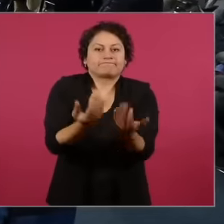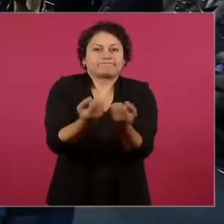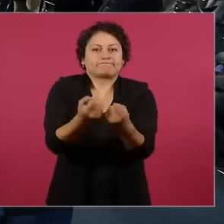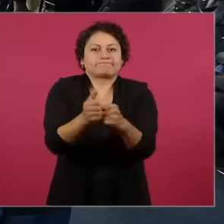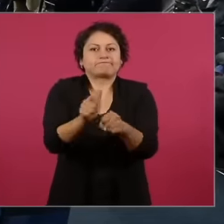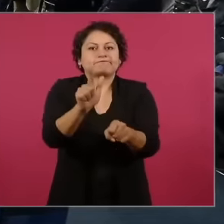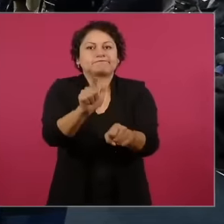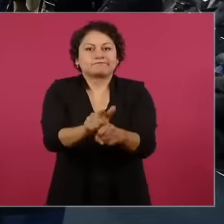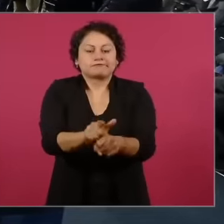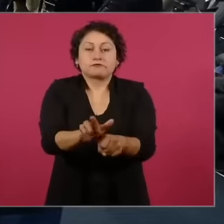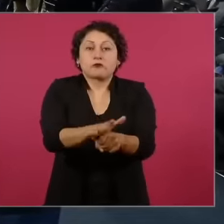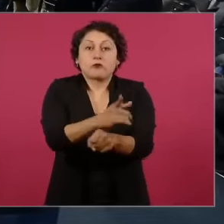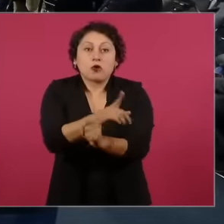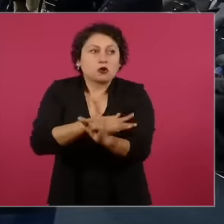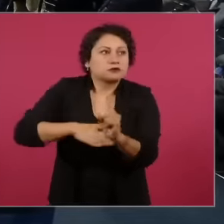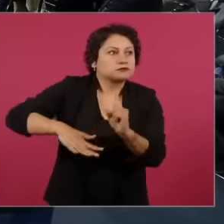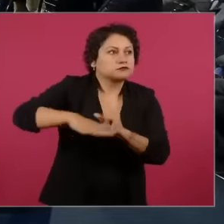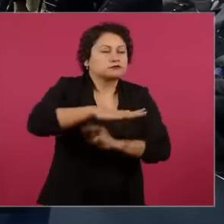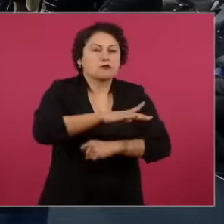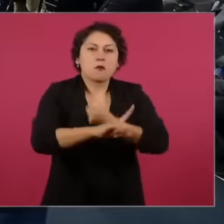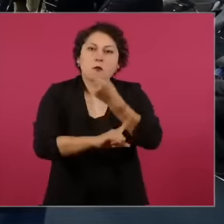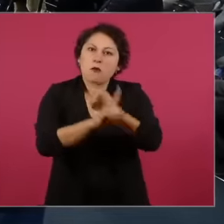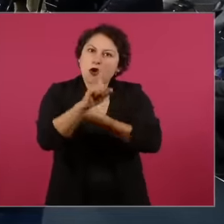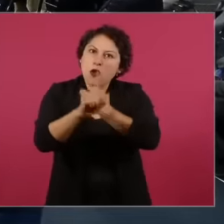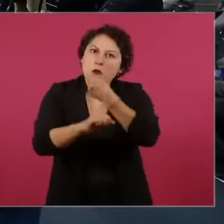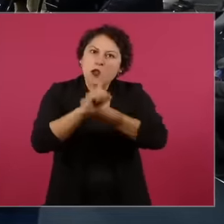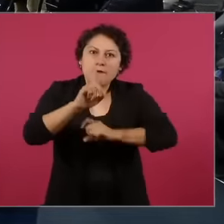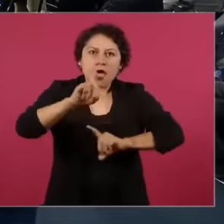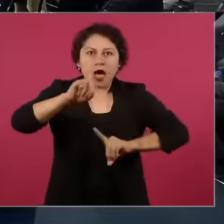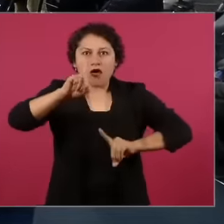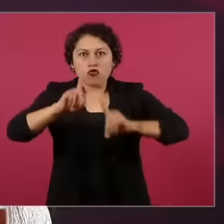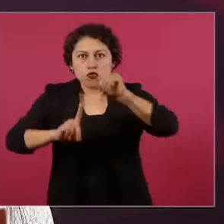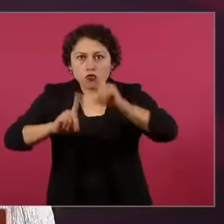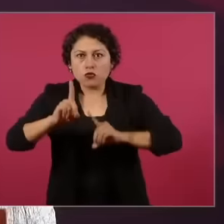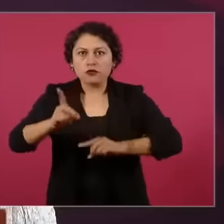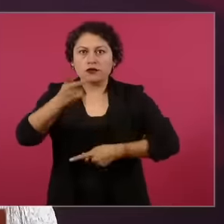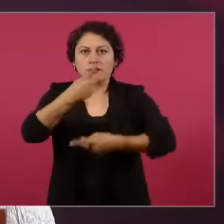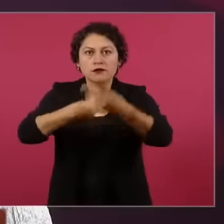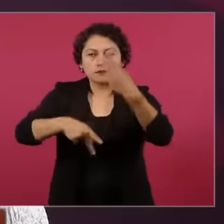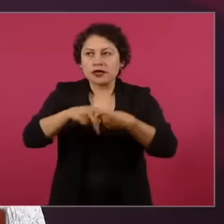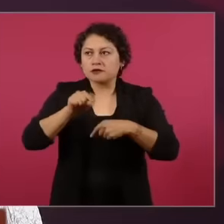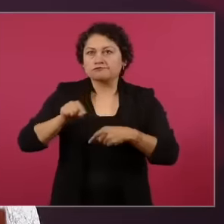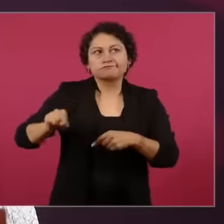credibility What media corporations go through not only in Mexico